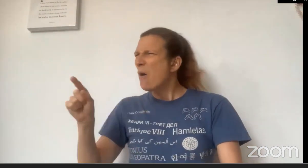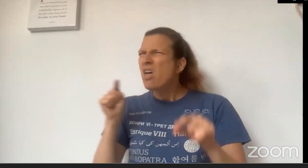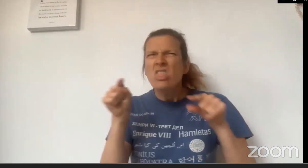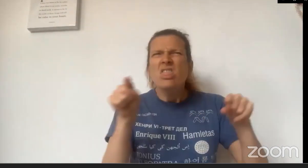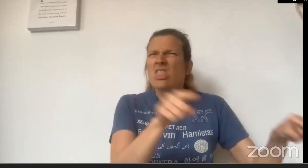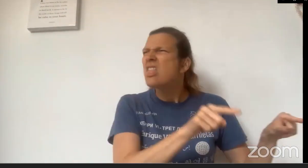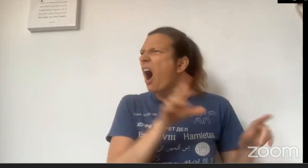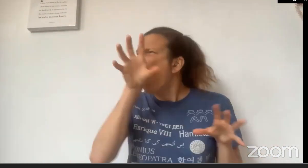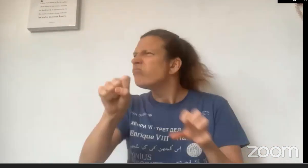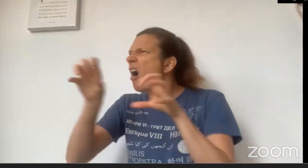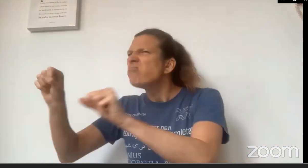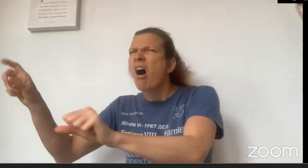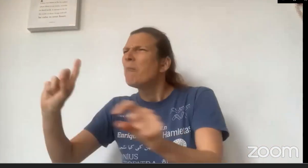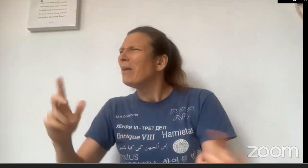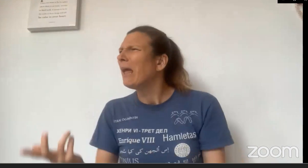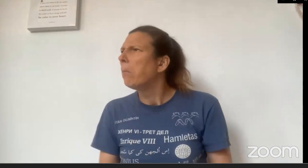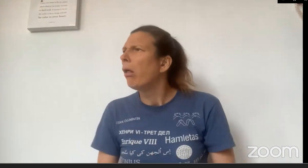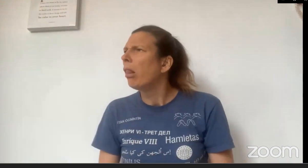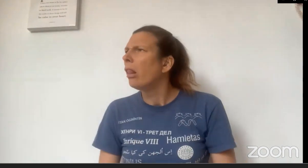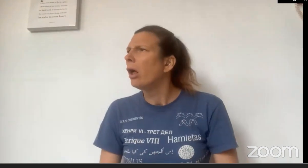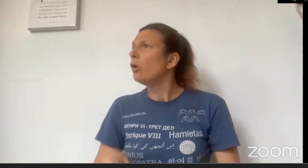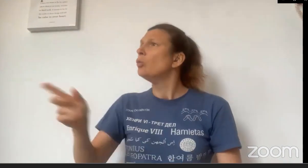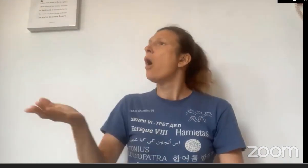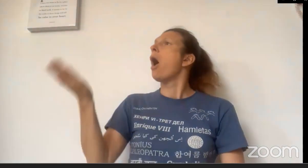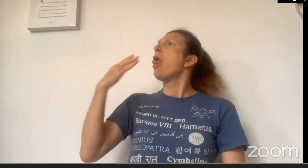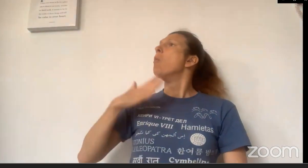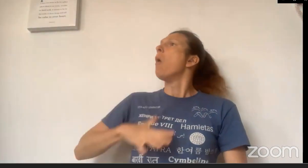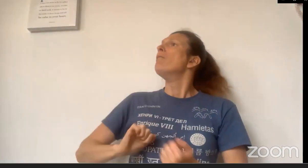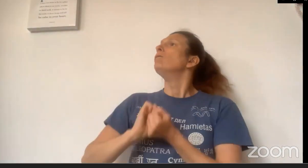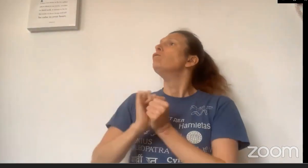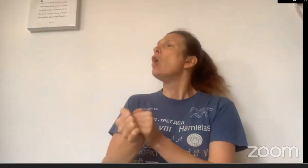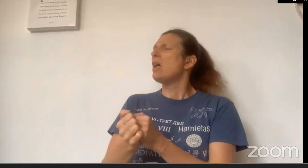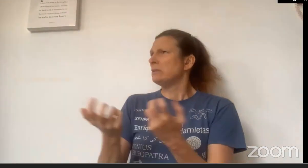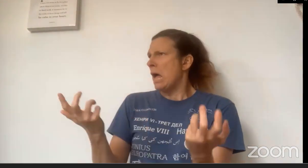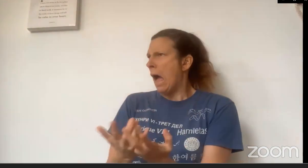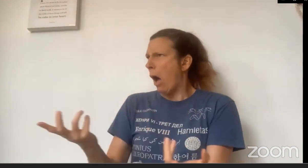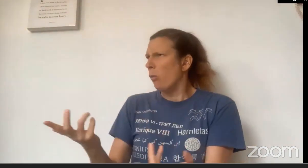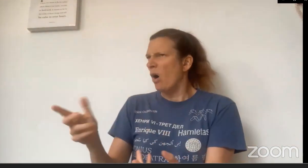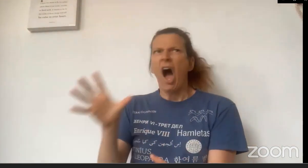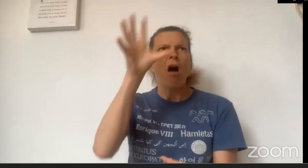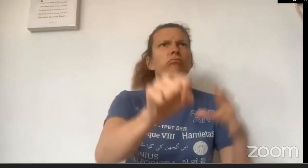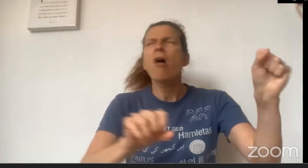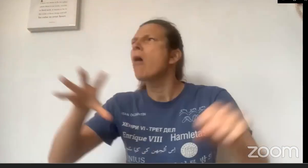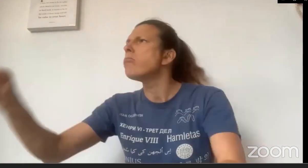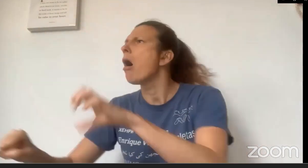"Why are you always trying to attack people? You want to have friends. How are you